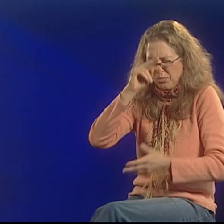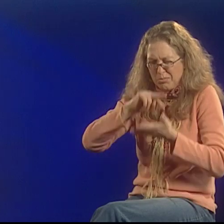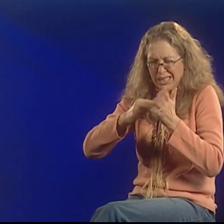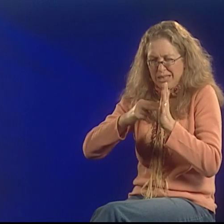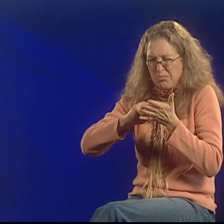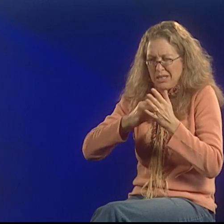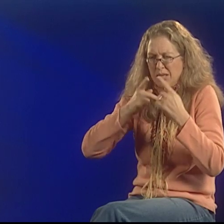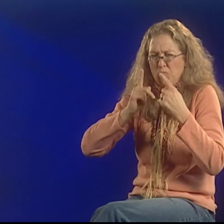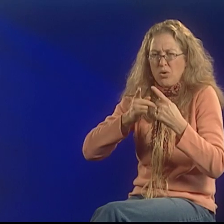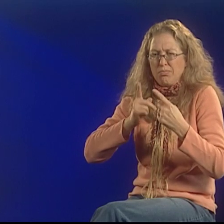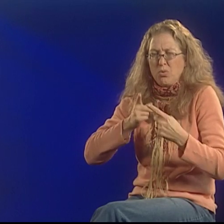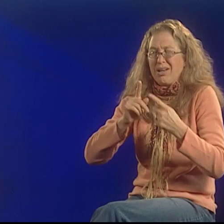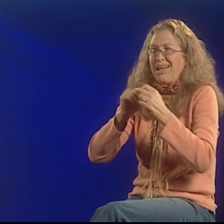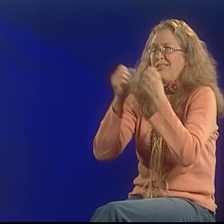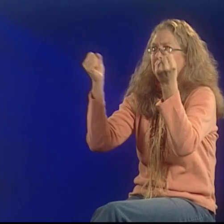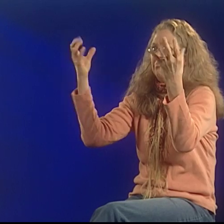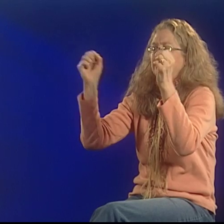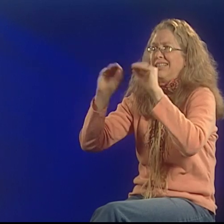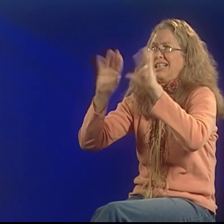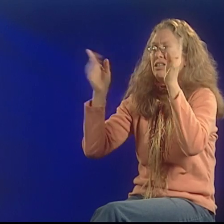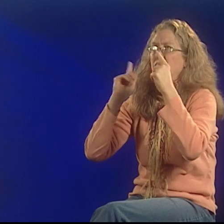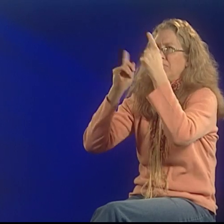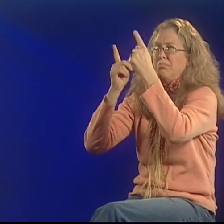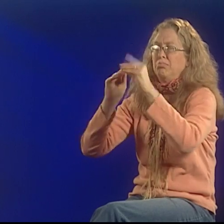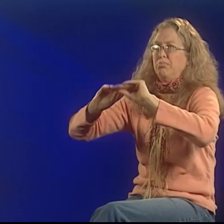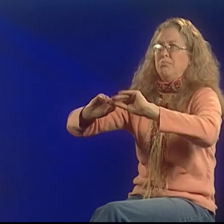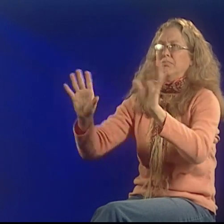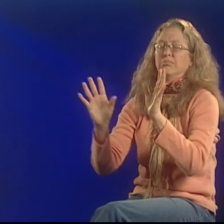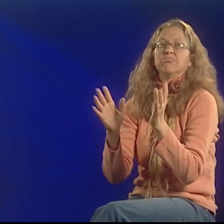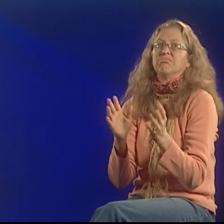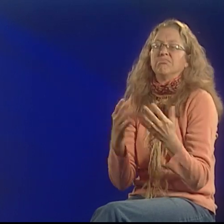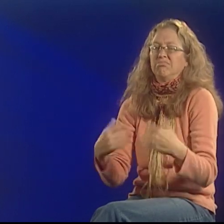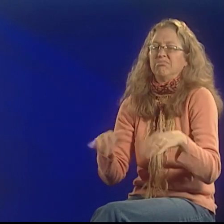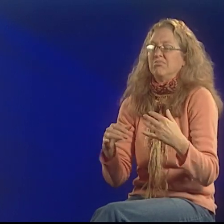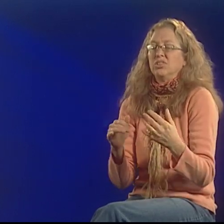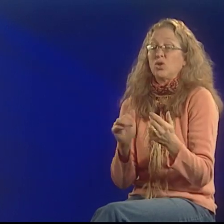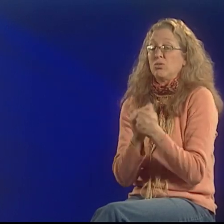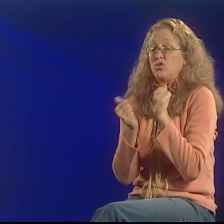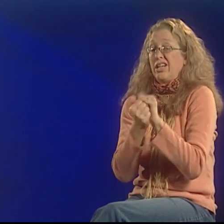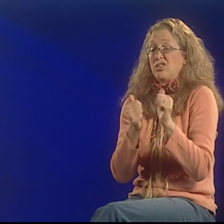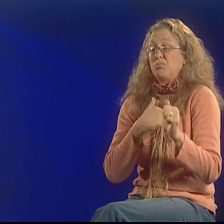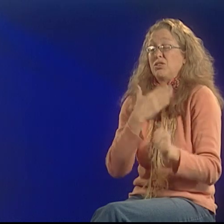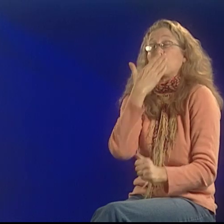and think about the intention of the poetry, and come up with images.